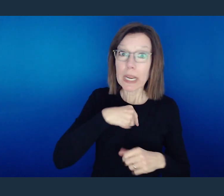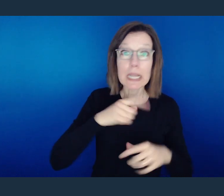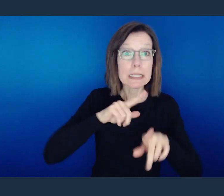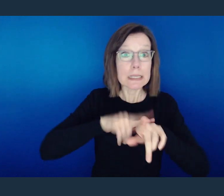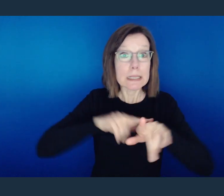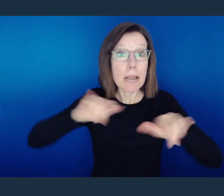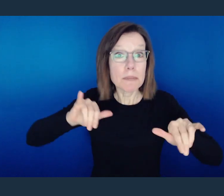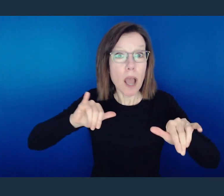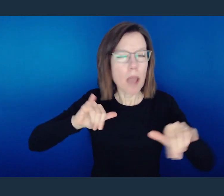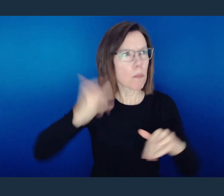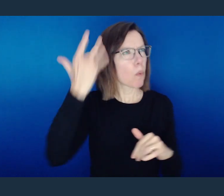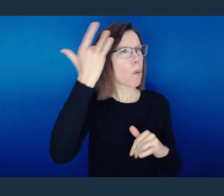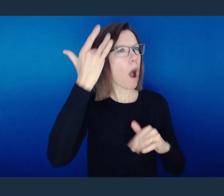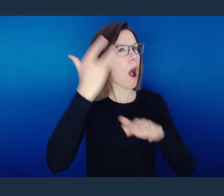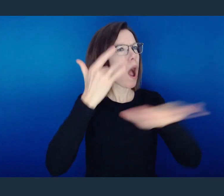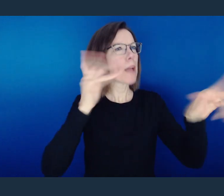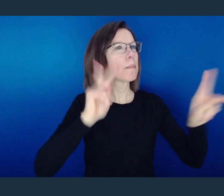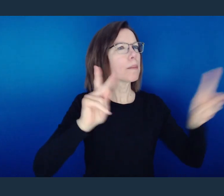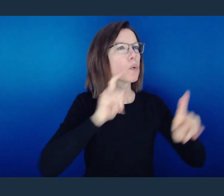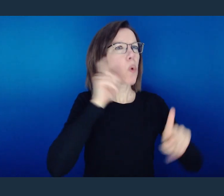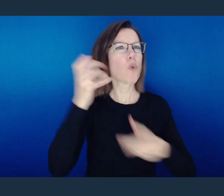isn't coming to our Savior, is beyond me.